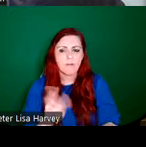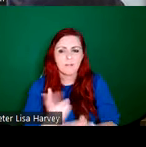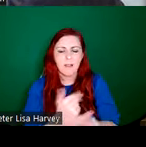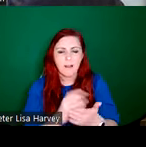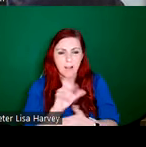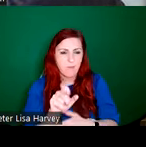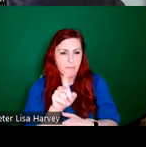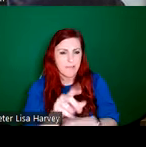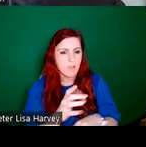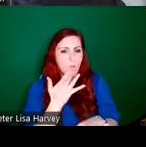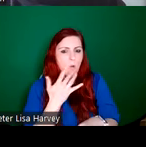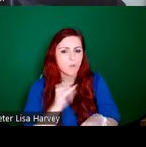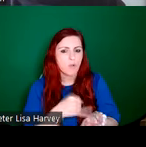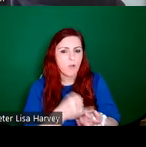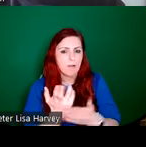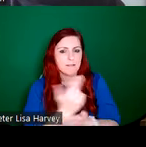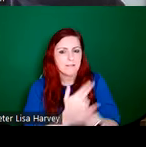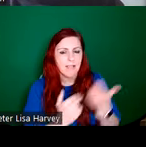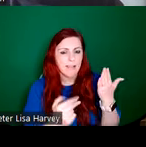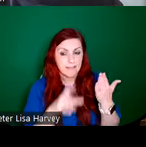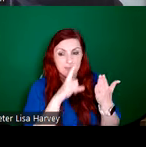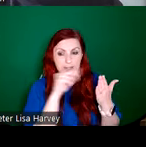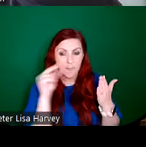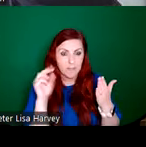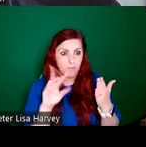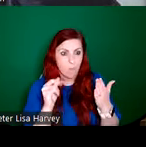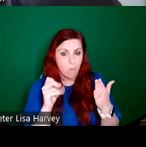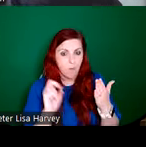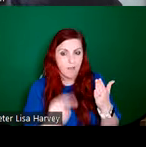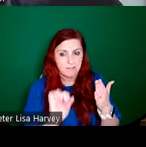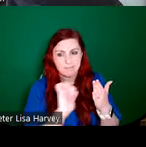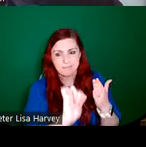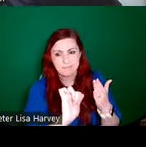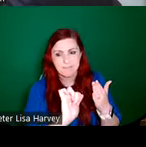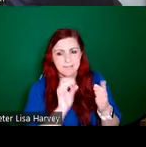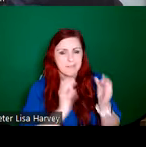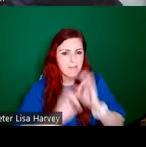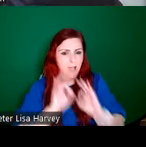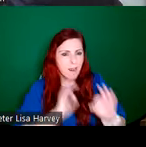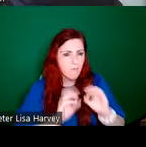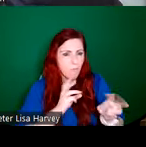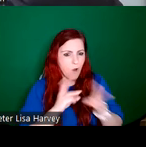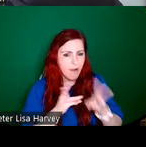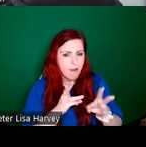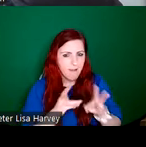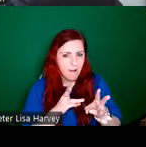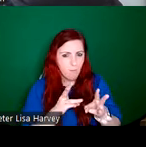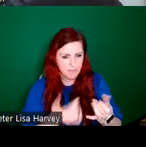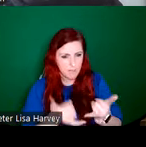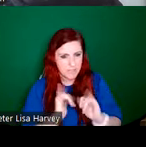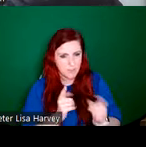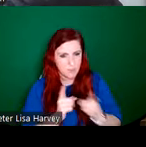are examples of Watson's kind of repertoire. You can notice that the one on the